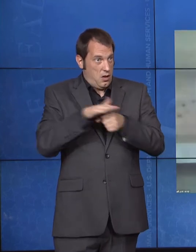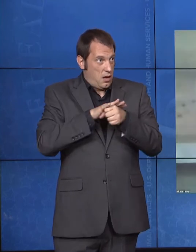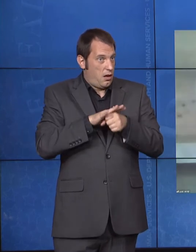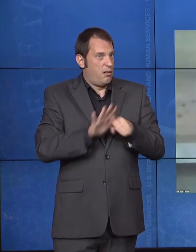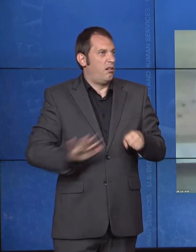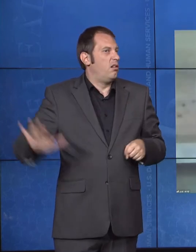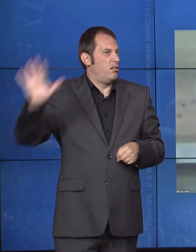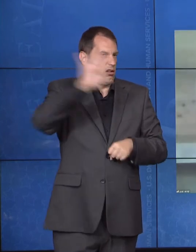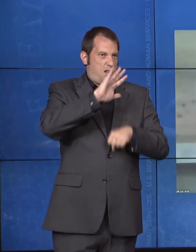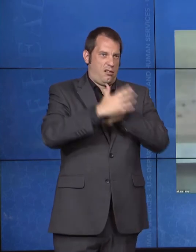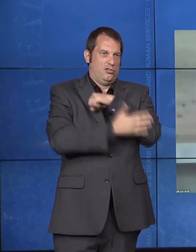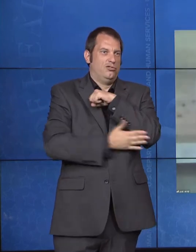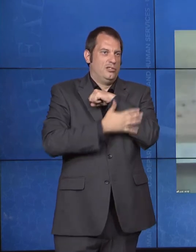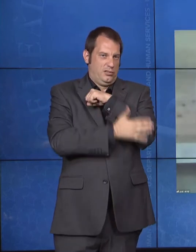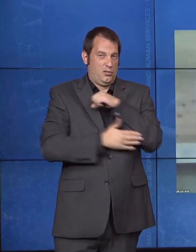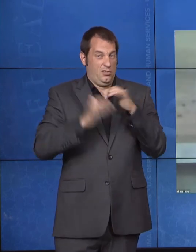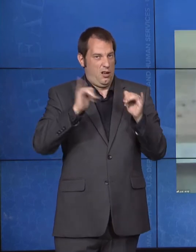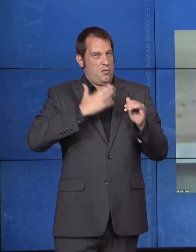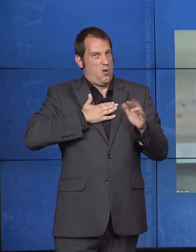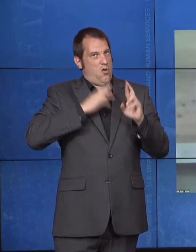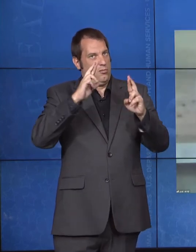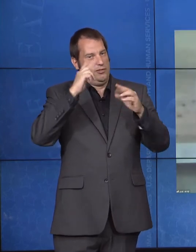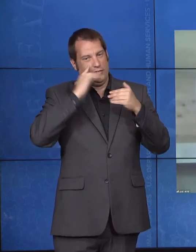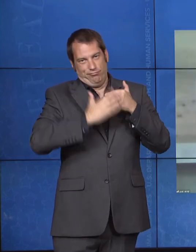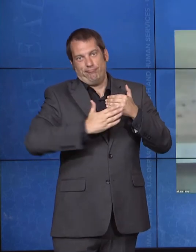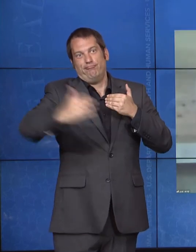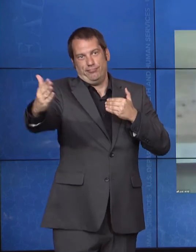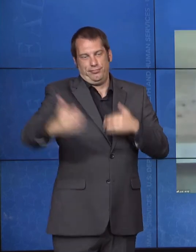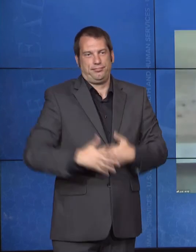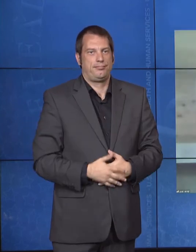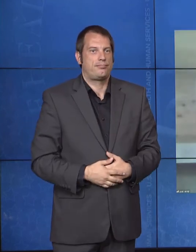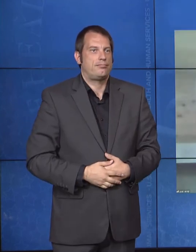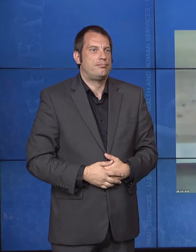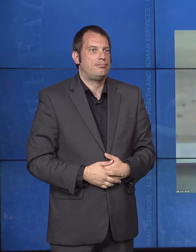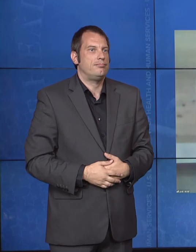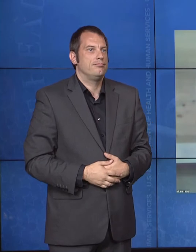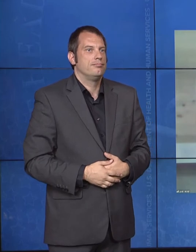Julie Hocker: Well, I can't hear -- I can't listen to you and hear you talk about fully